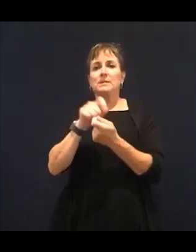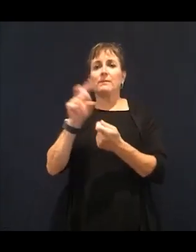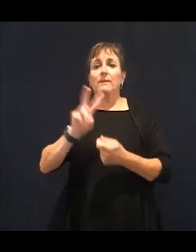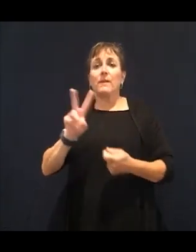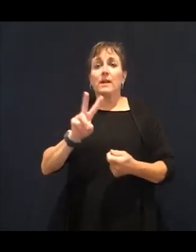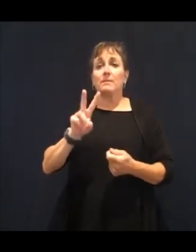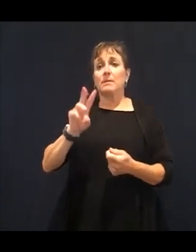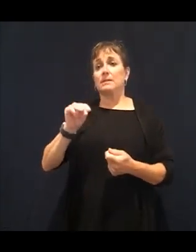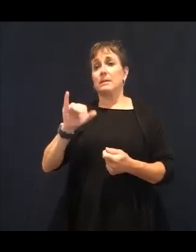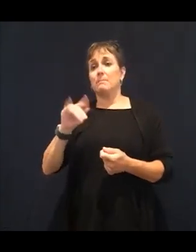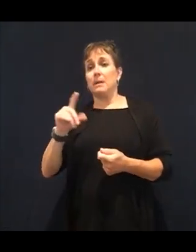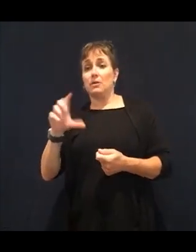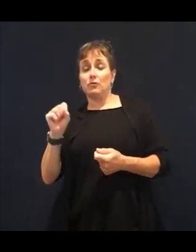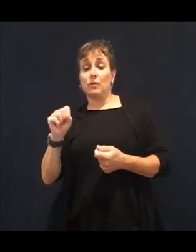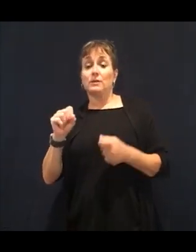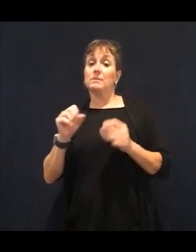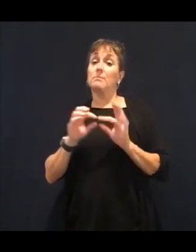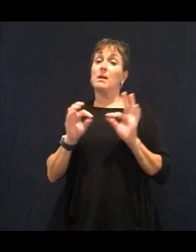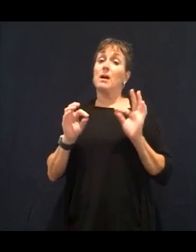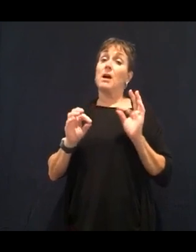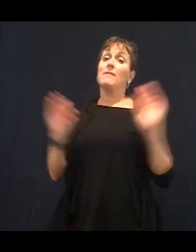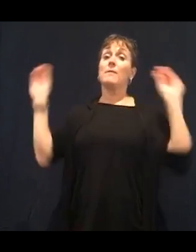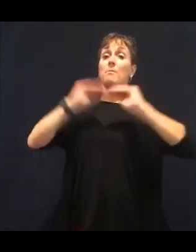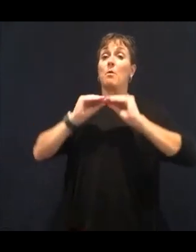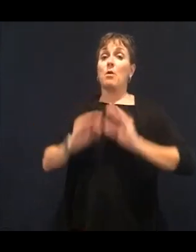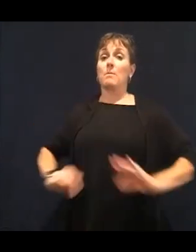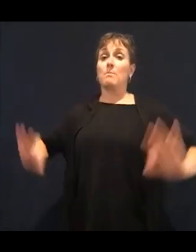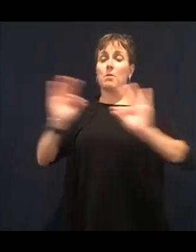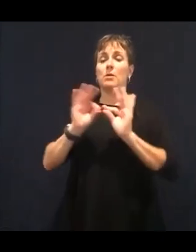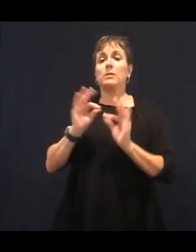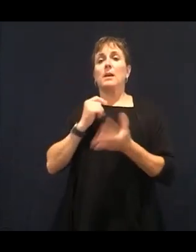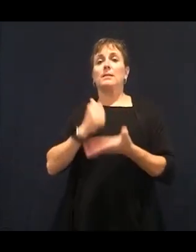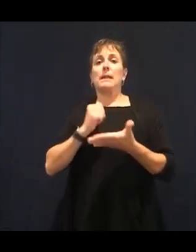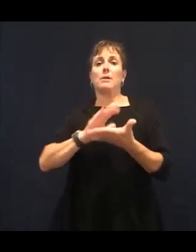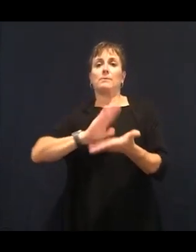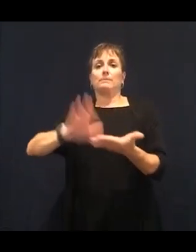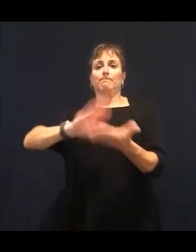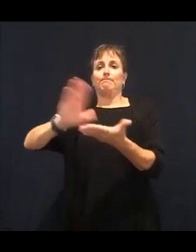from our body. So having rough food, having these green, leafy